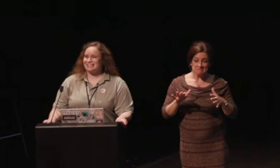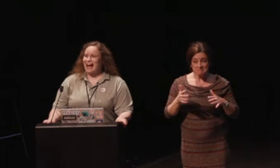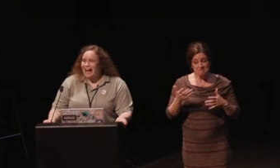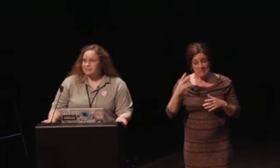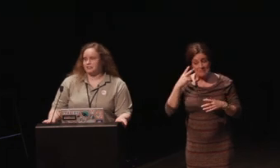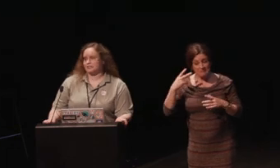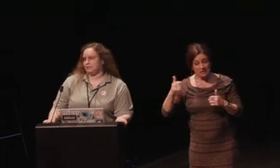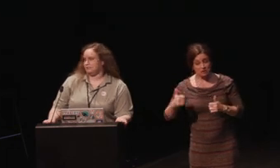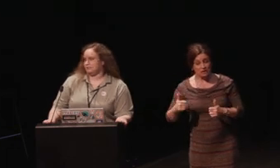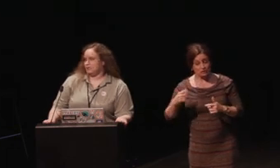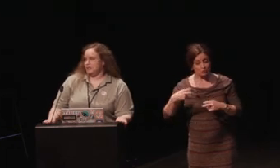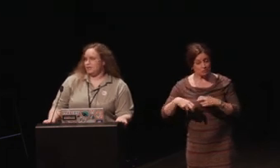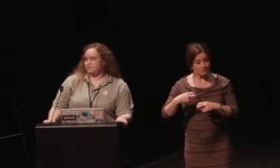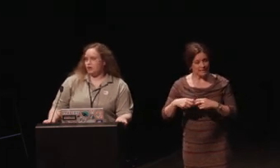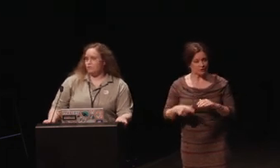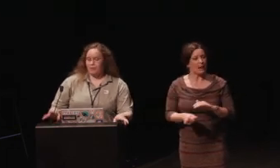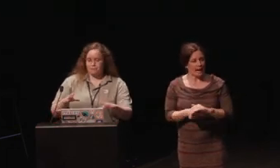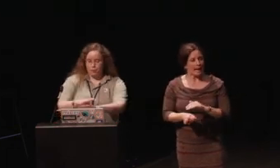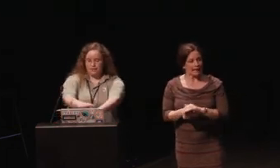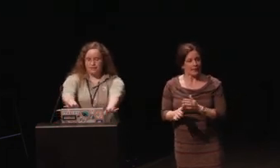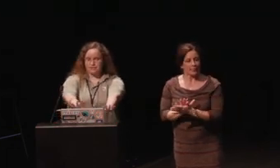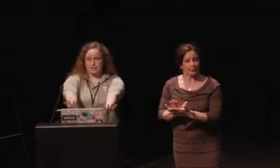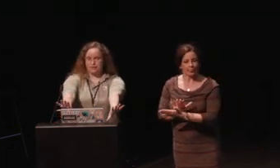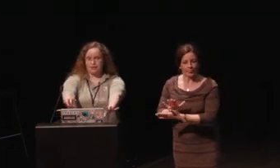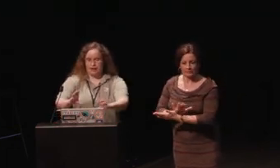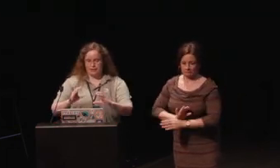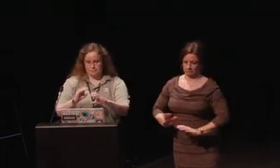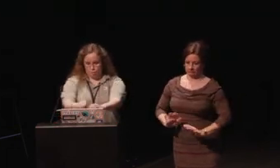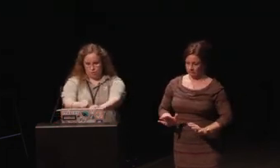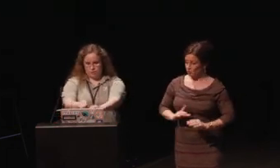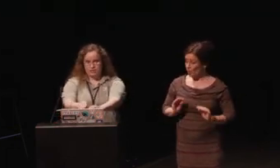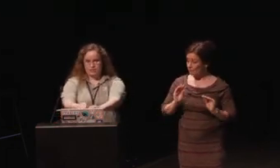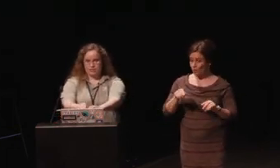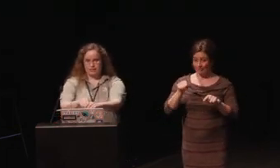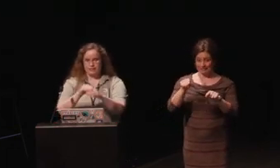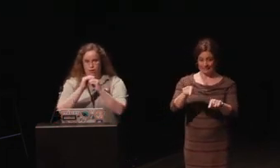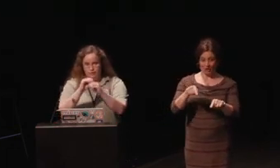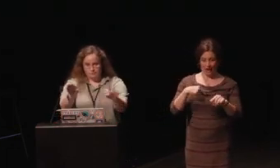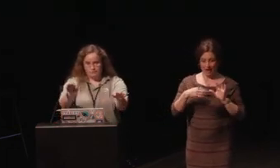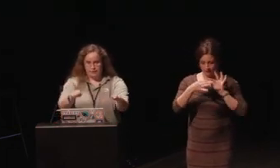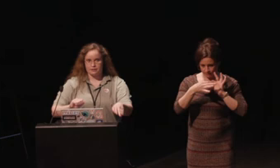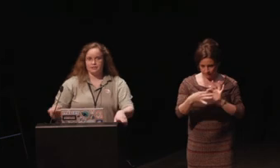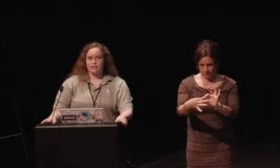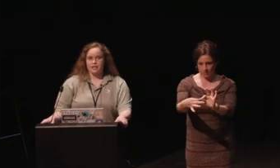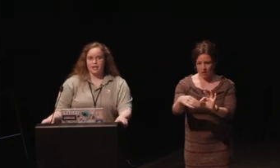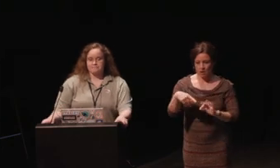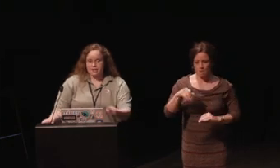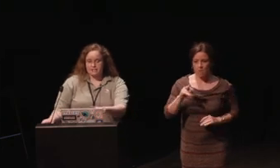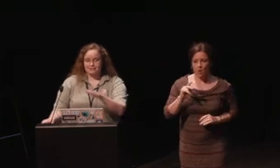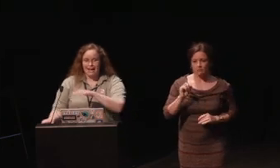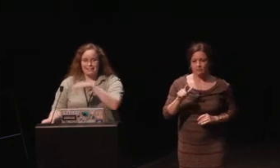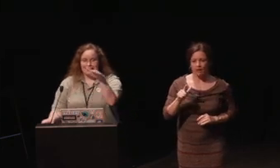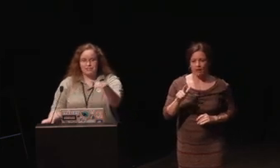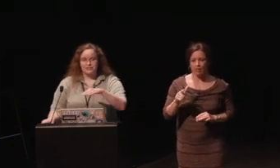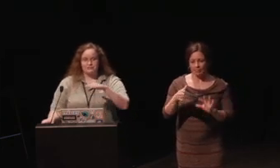is to hide things on them. So, by putting this here and having a portal, then going from there, it makes it a lot easier to